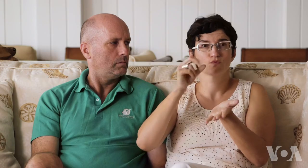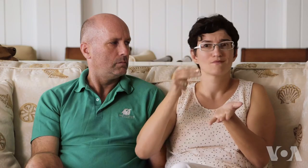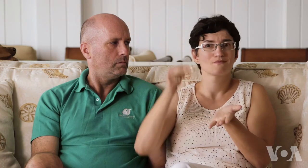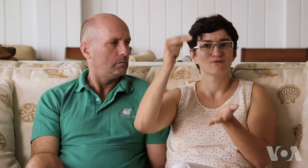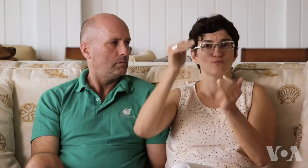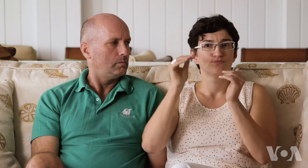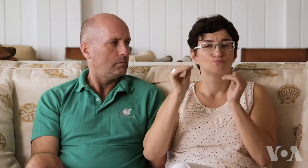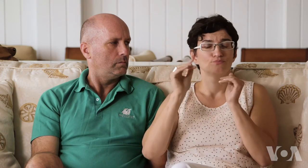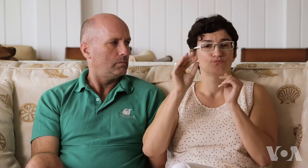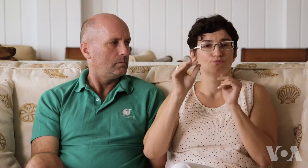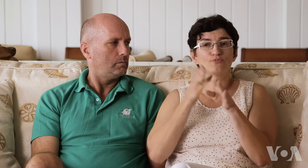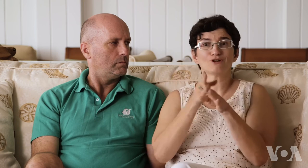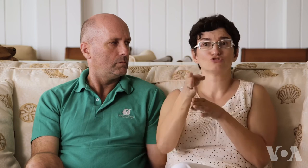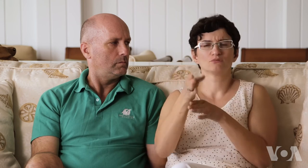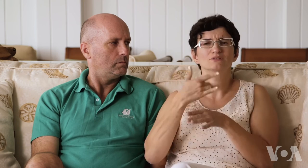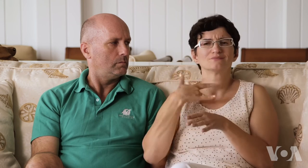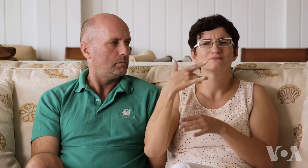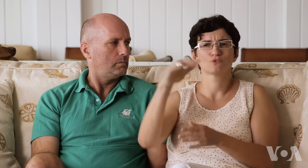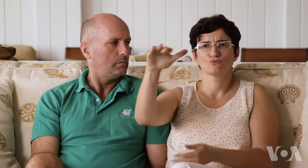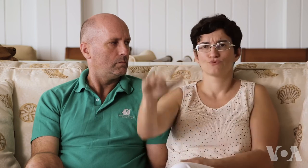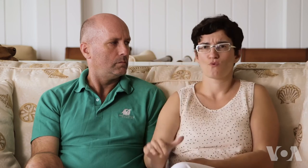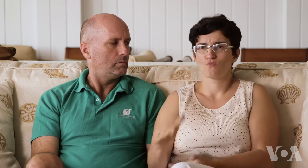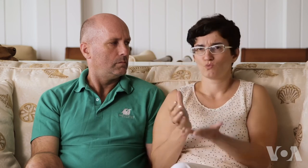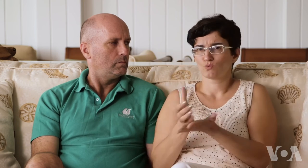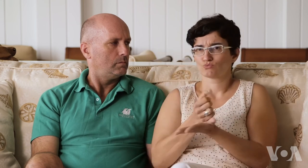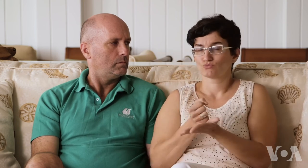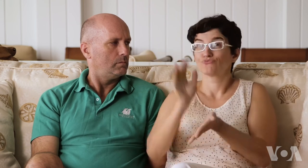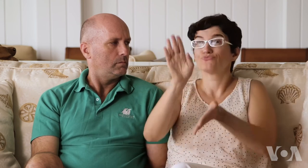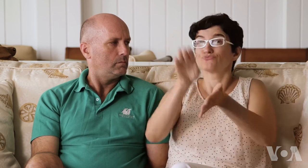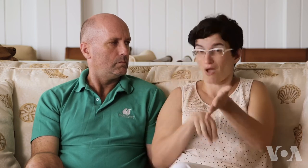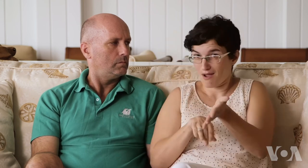They did struggle to make a living, because in Russia salary for doctors and professional administrators tends to be low.